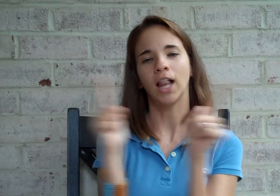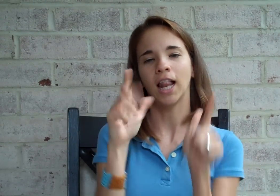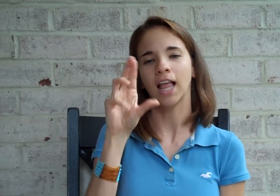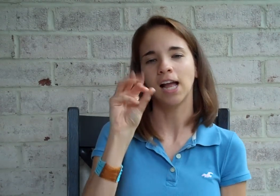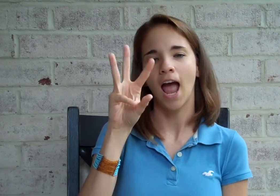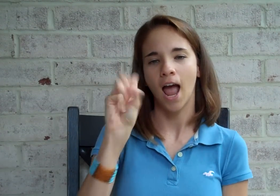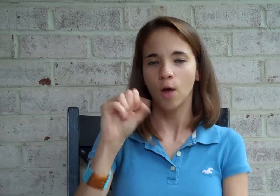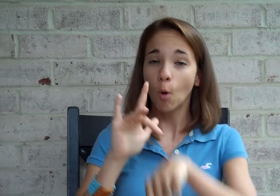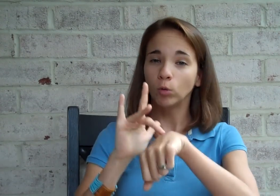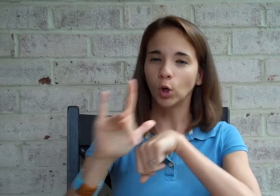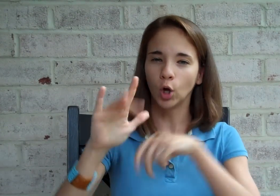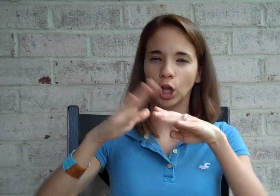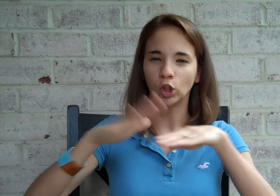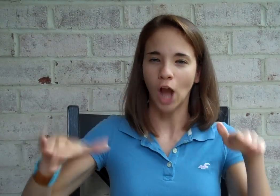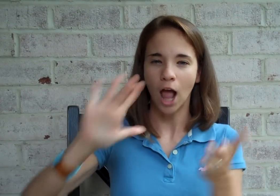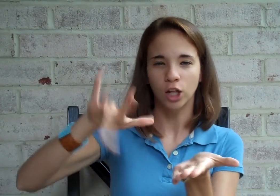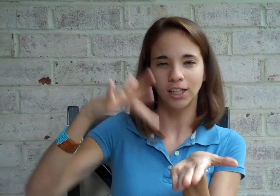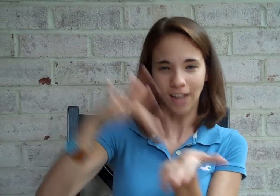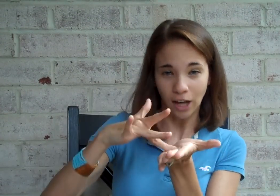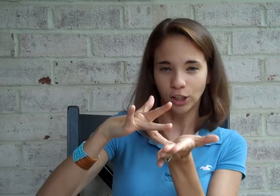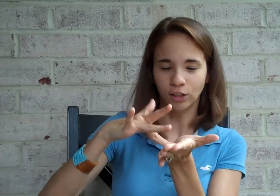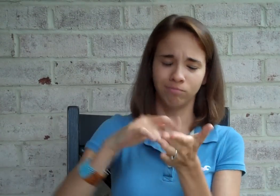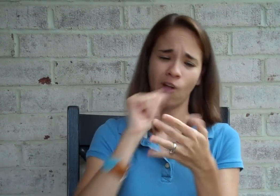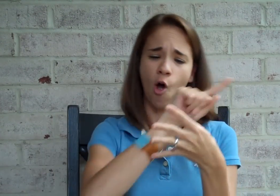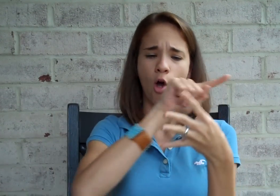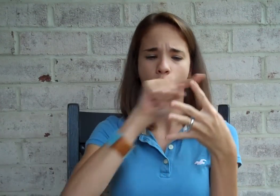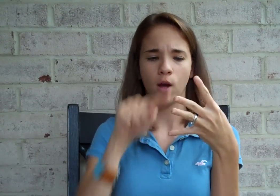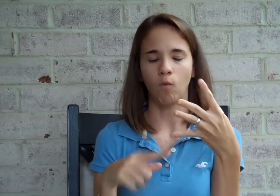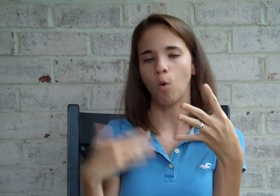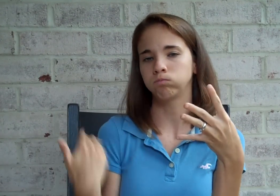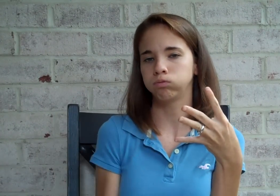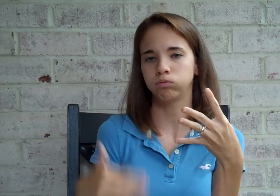Little Arrows Early Childhood Center. All are phenomenal.